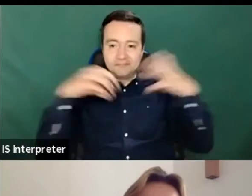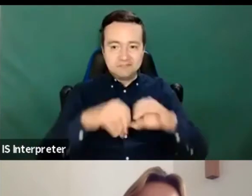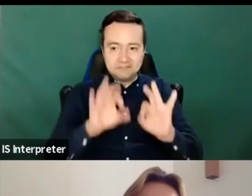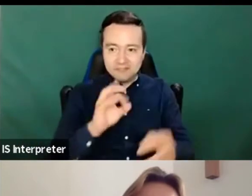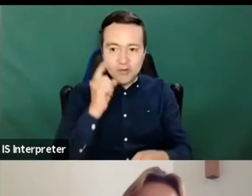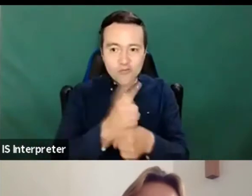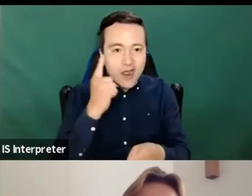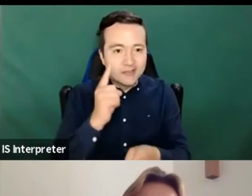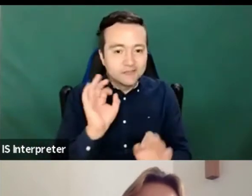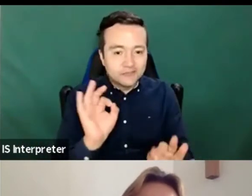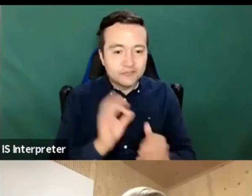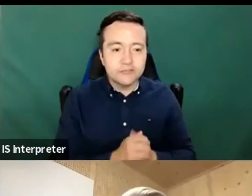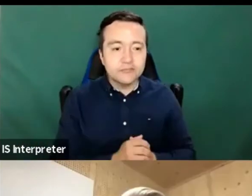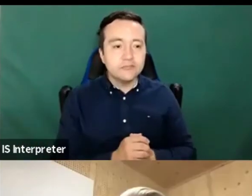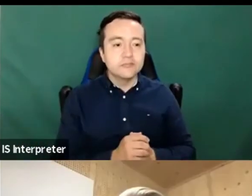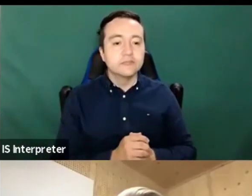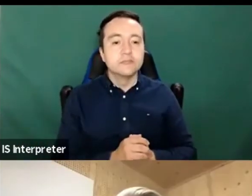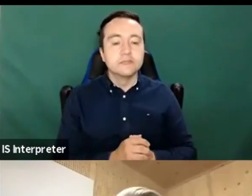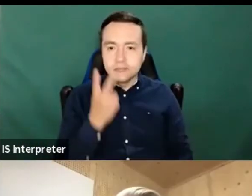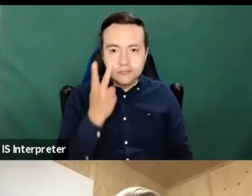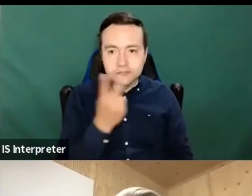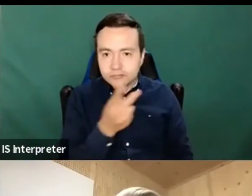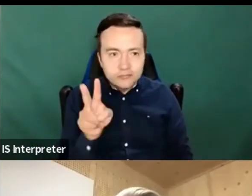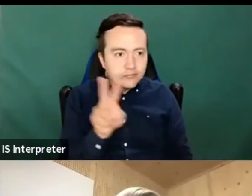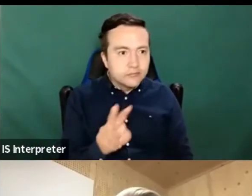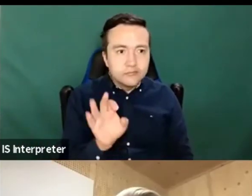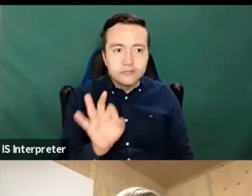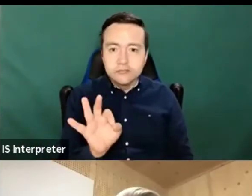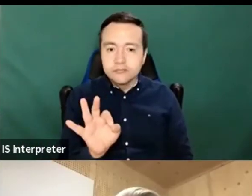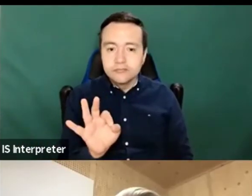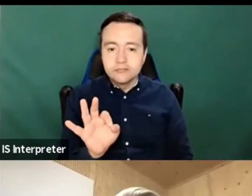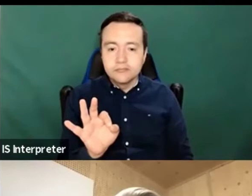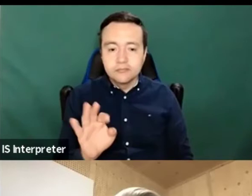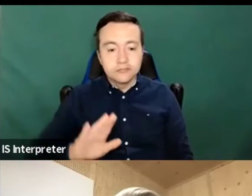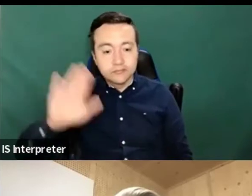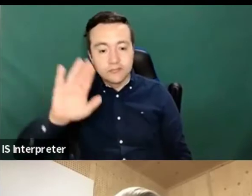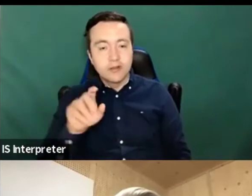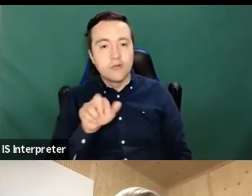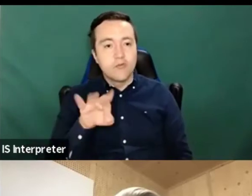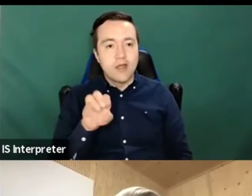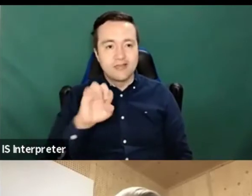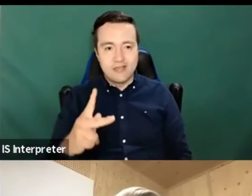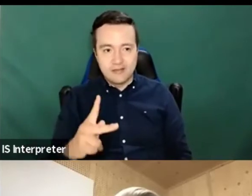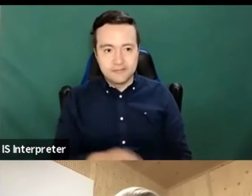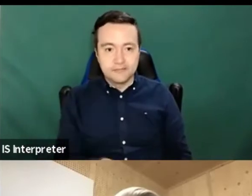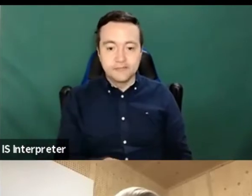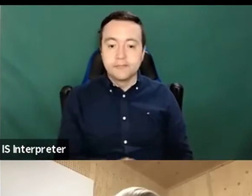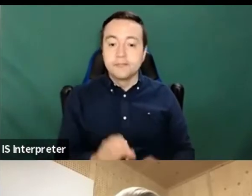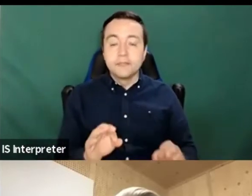I hope Radek is here as well. I see email. That's good and rabbit good. Yes. That is good. Who wants to go first?